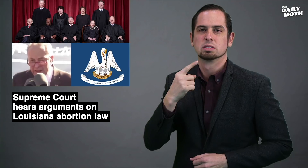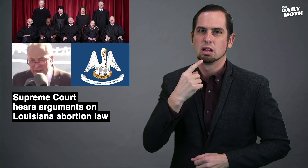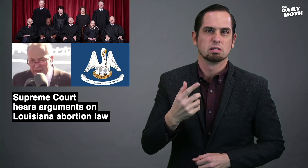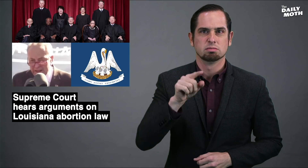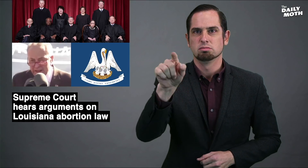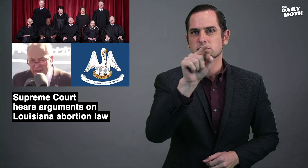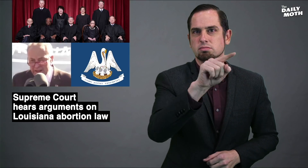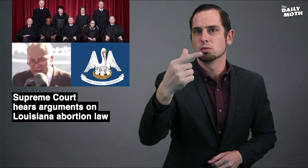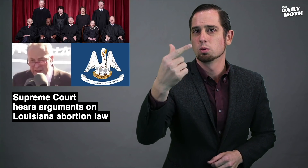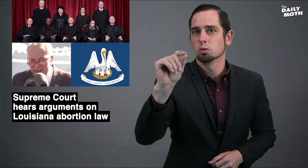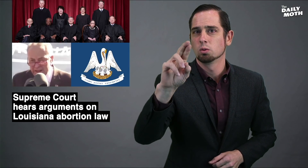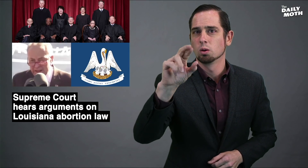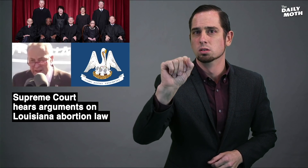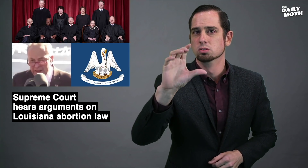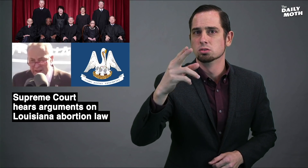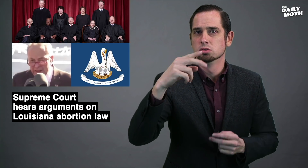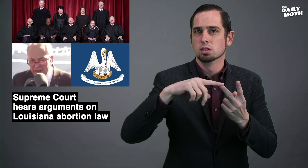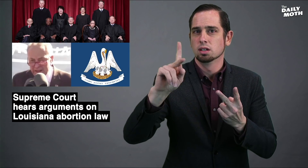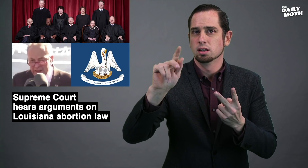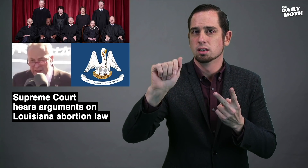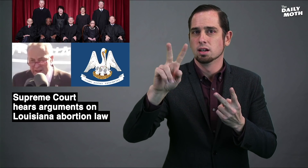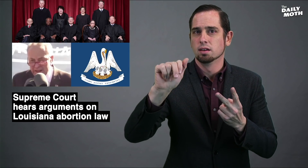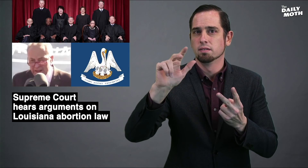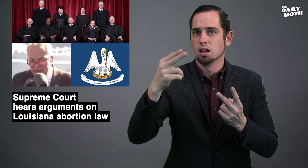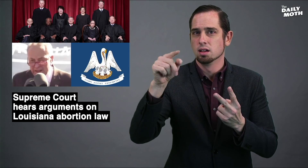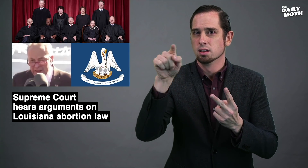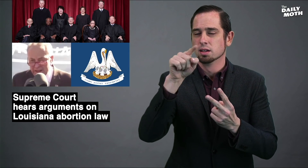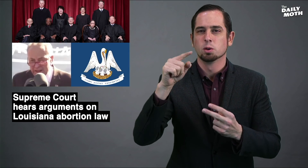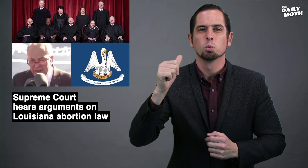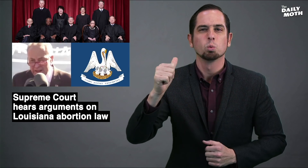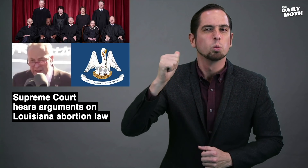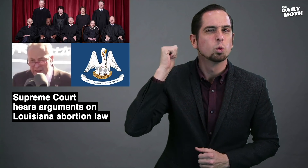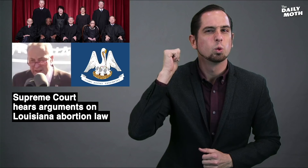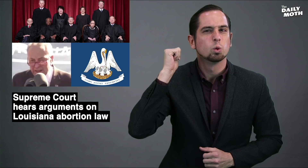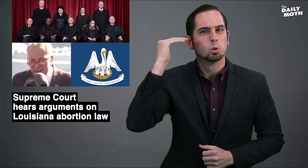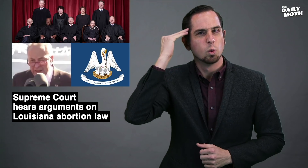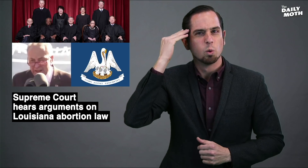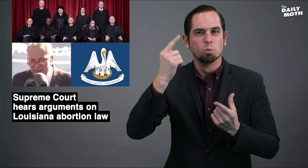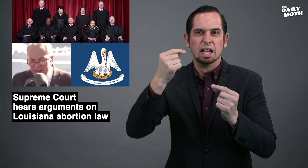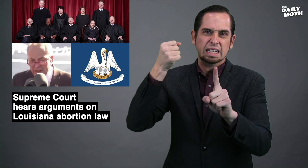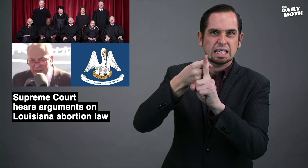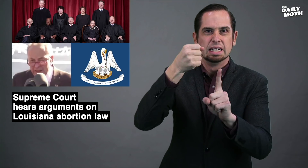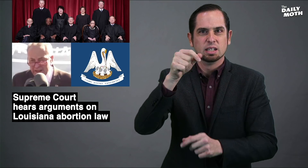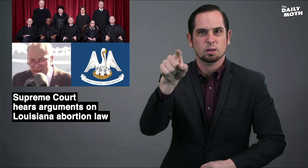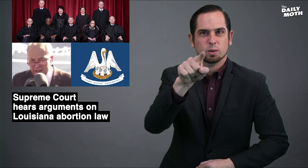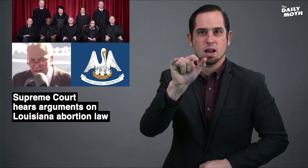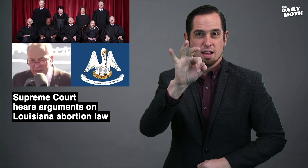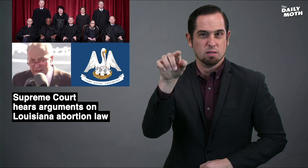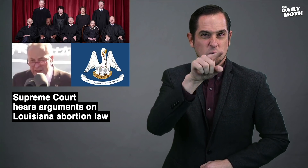that Gorsuch and Kavanaugh "won't know what hit you if